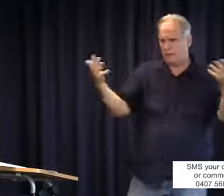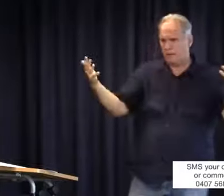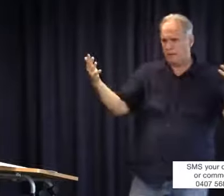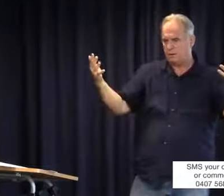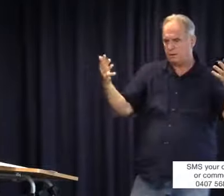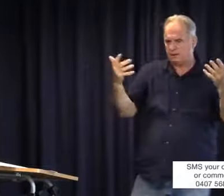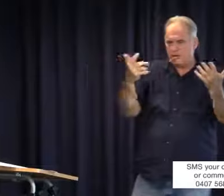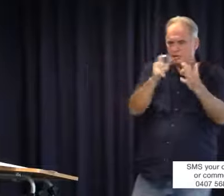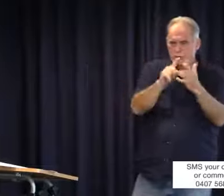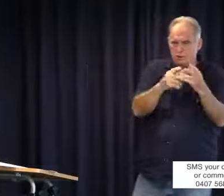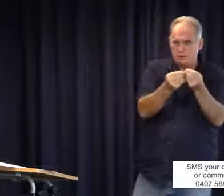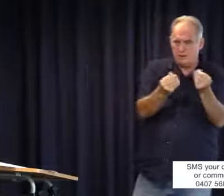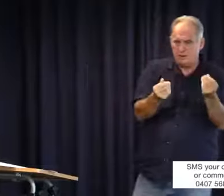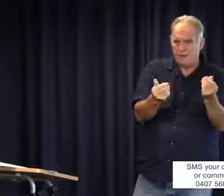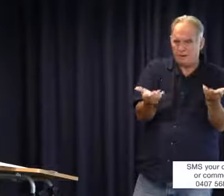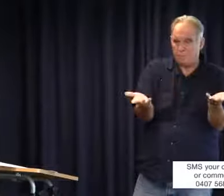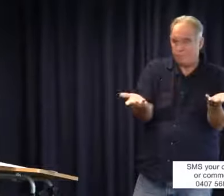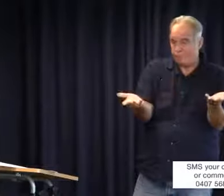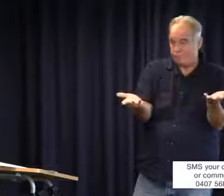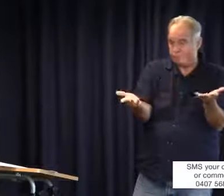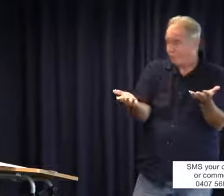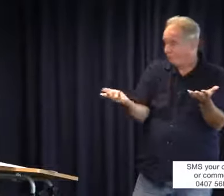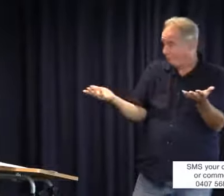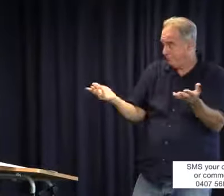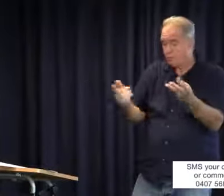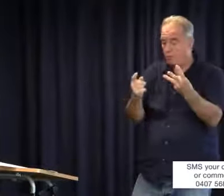We are getting the adults who are affected by this outcome as well. So we really need